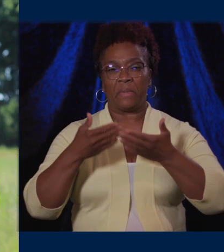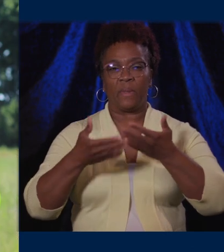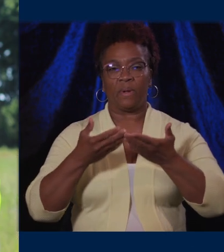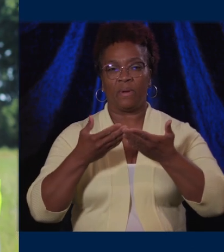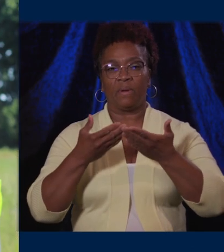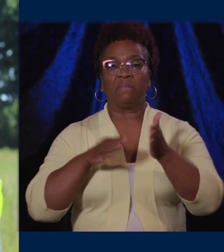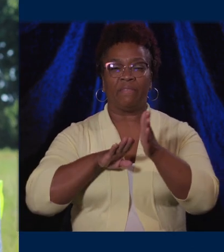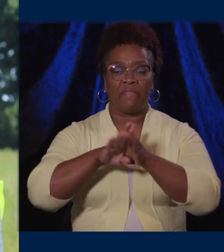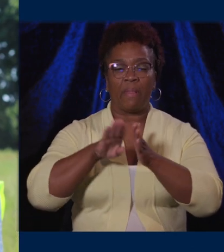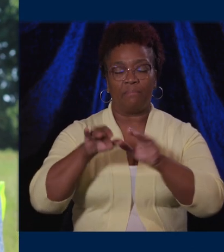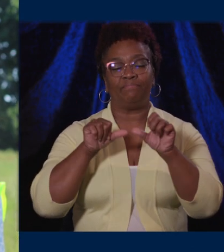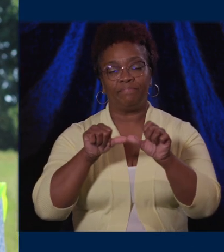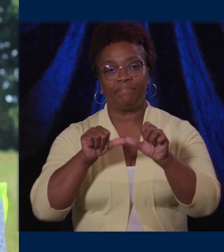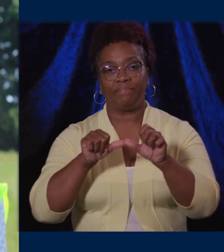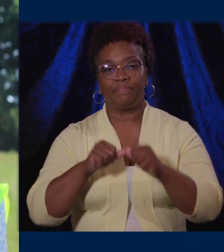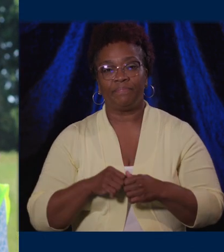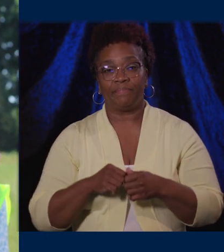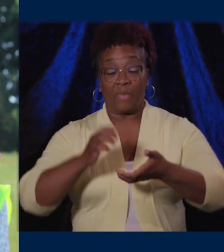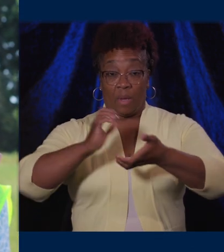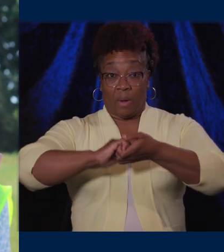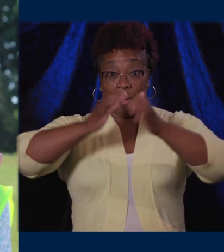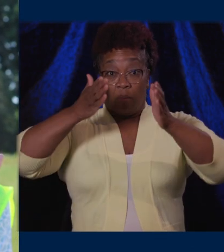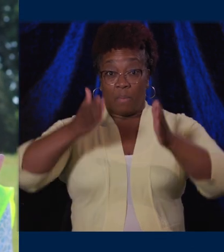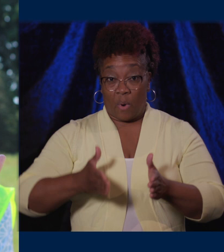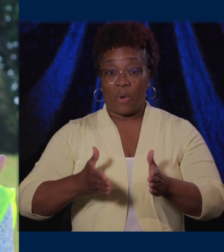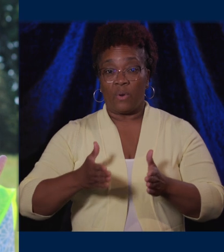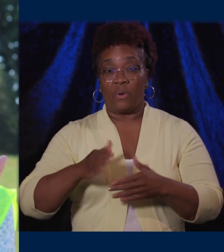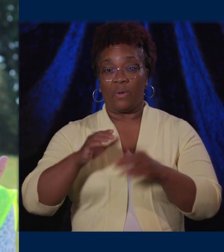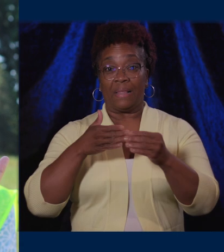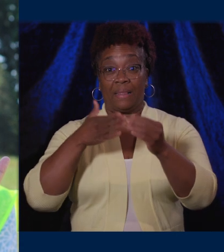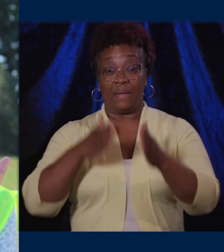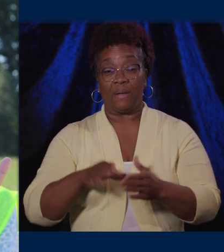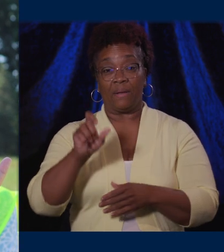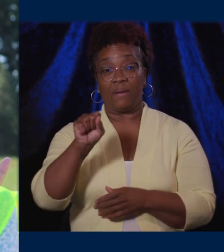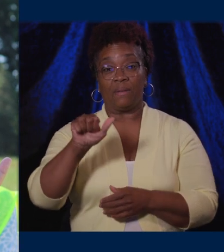Sarah Mills leads this partnership and is this month’s Portrait of a Wolverine.